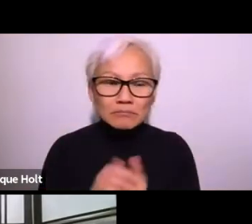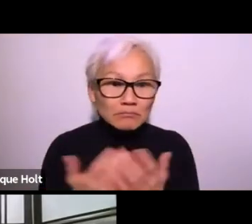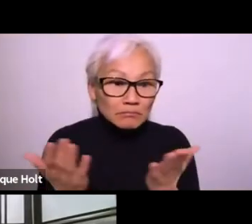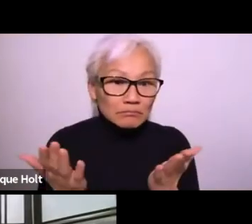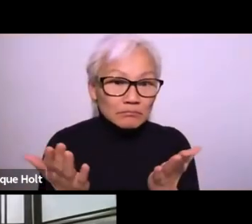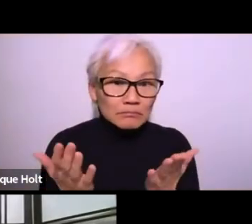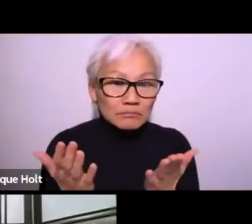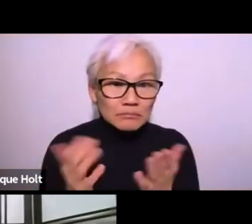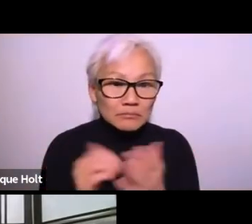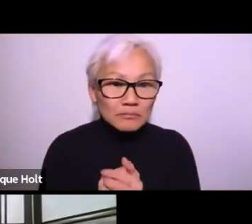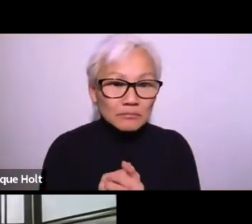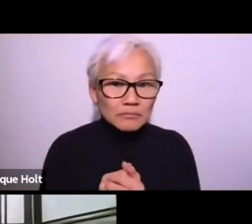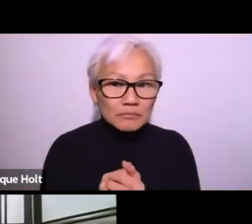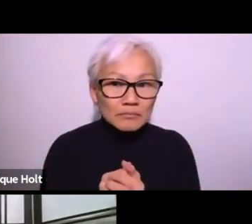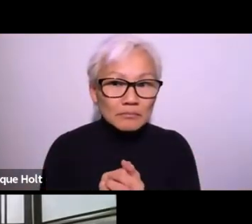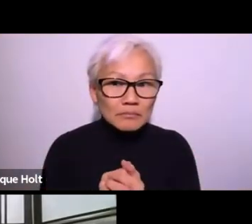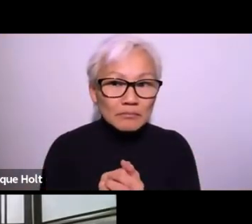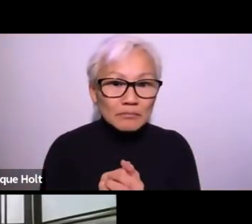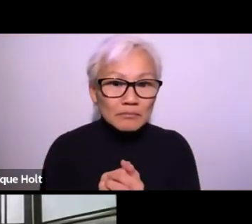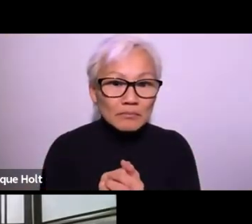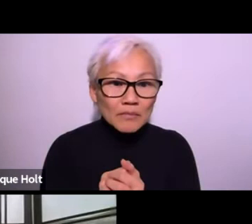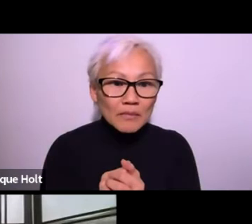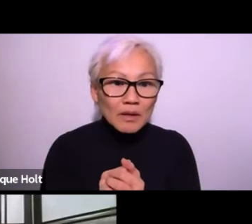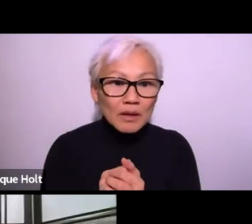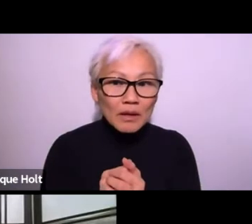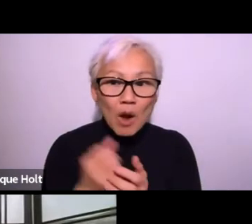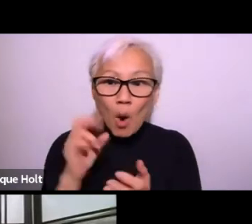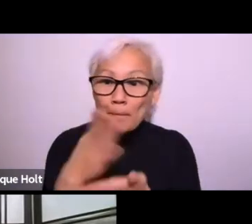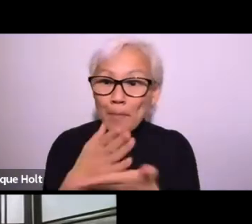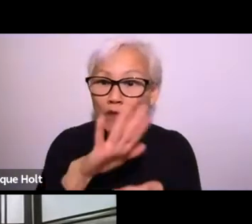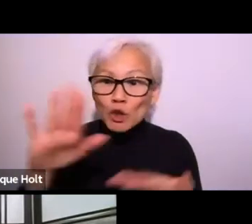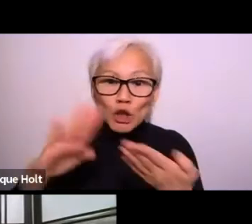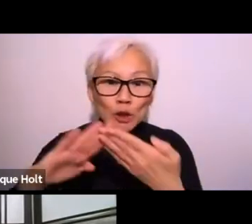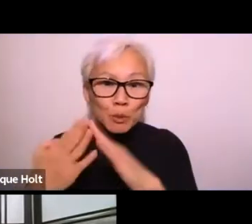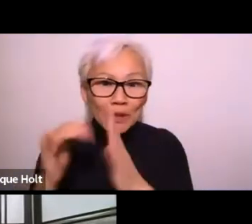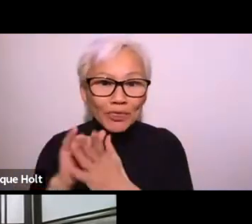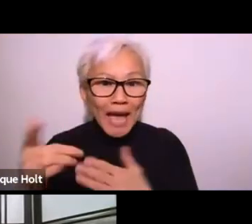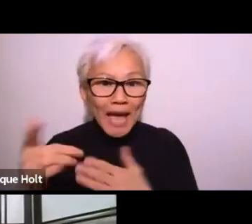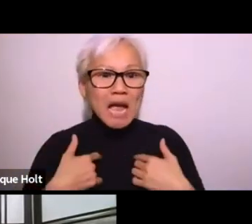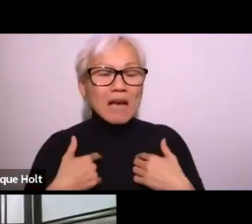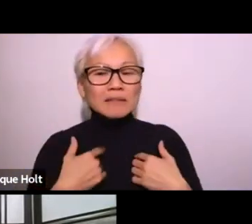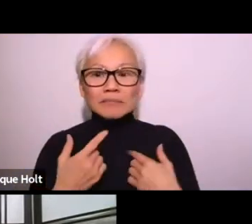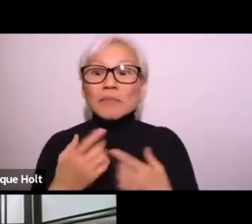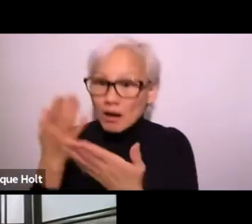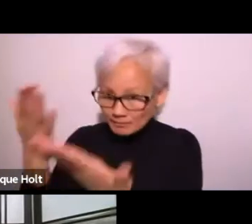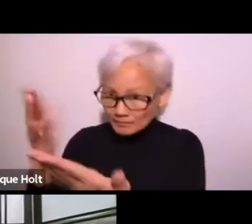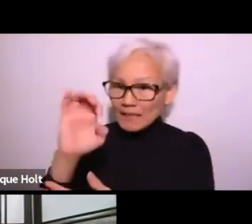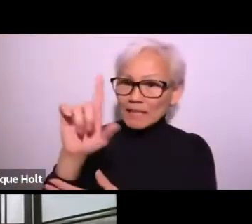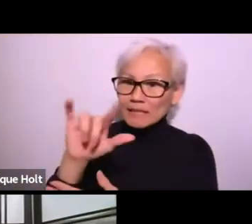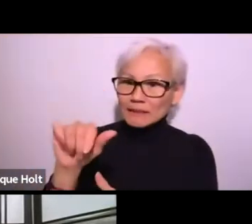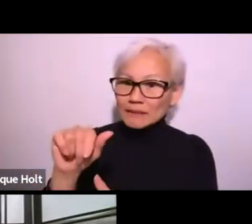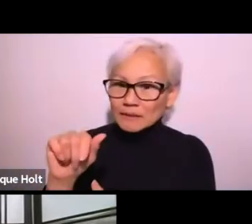or service or anything like that or part of your community that.